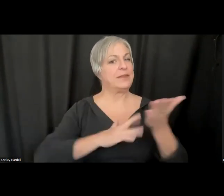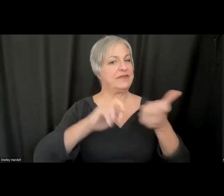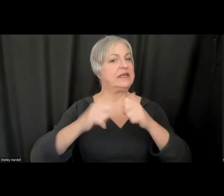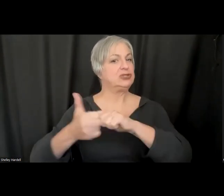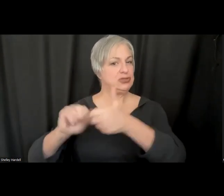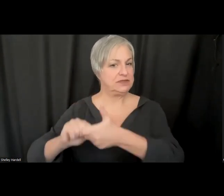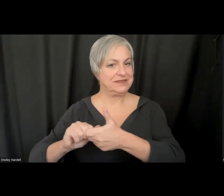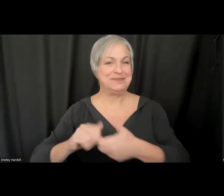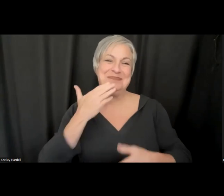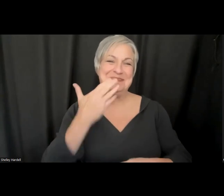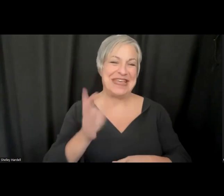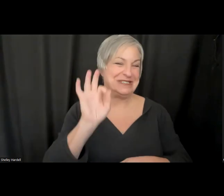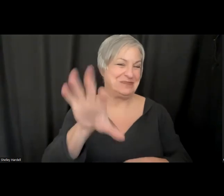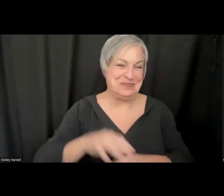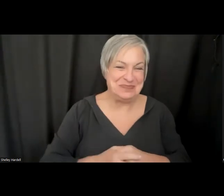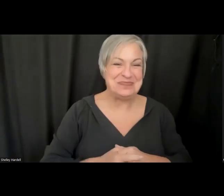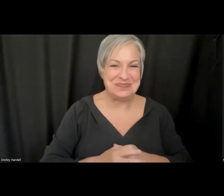Thanks. >> Dylan: Awesome. That's